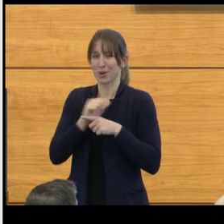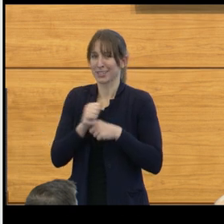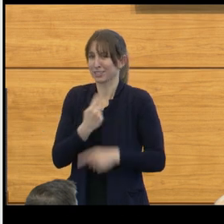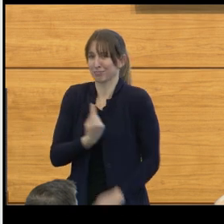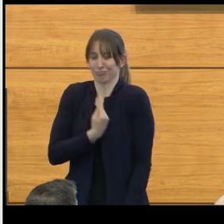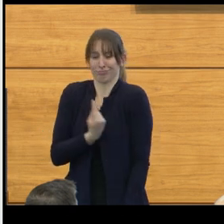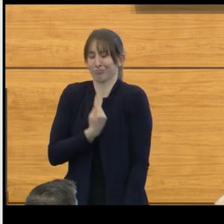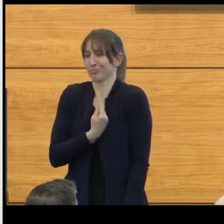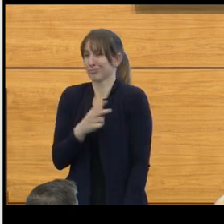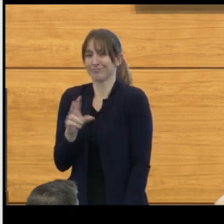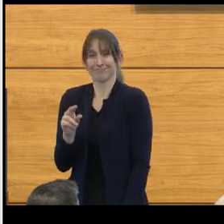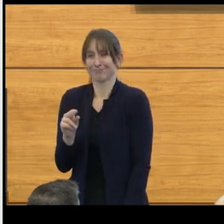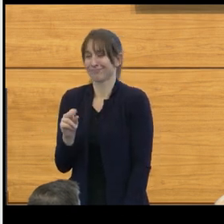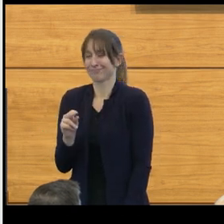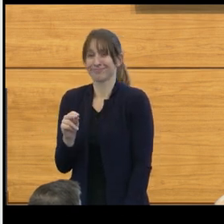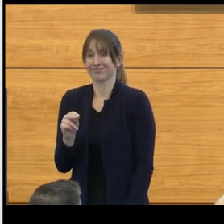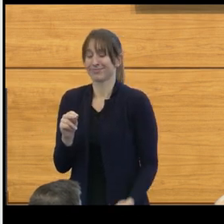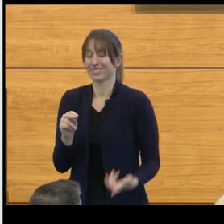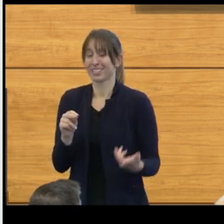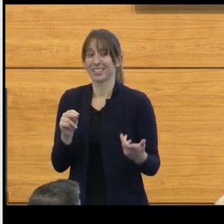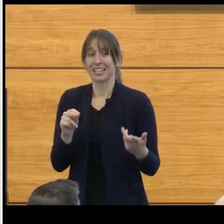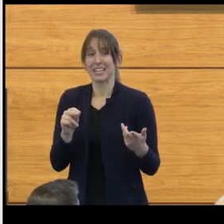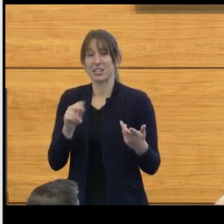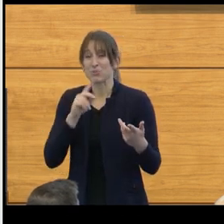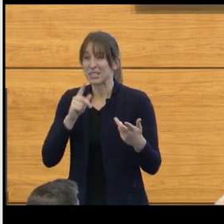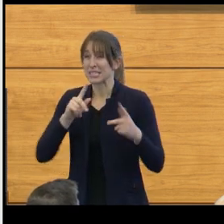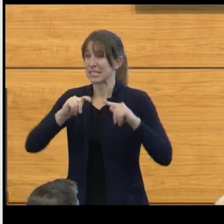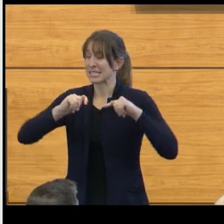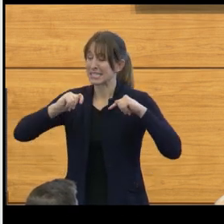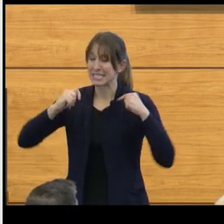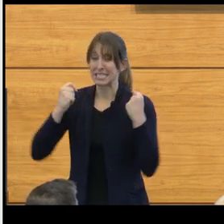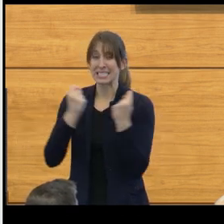Pediatric neurosurgery is absolutely a team sport.